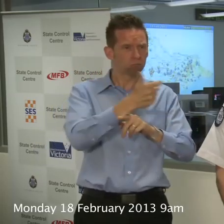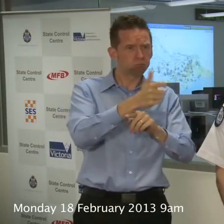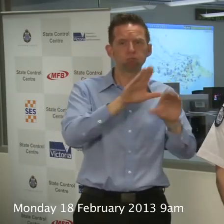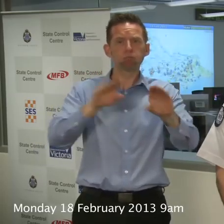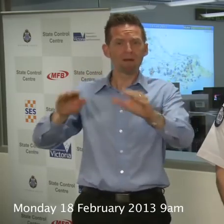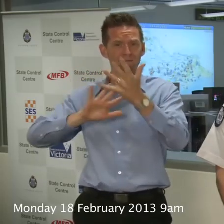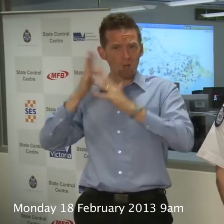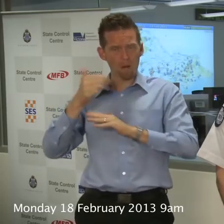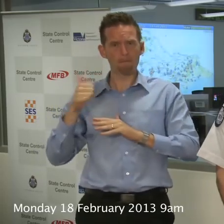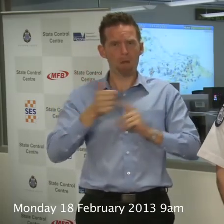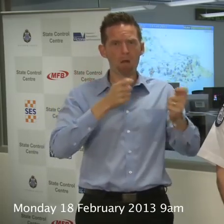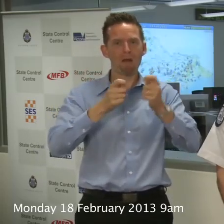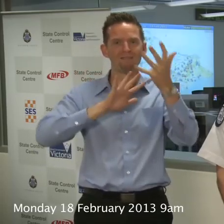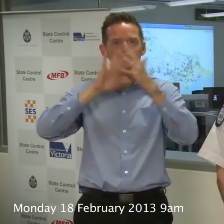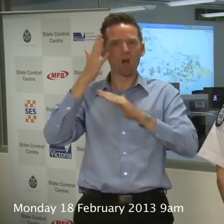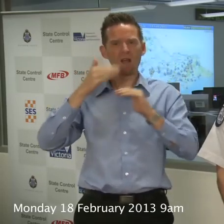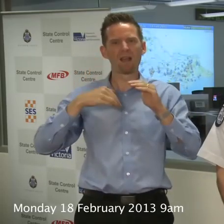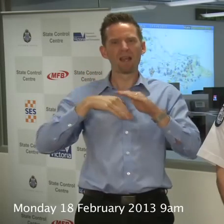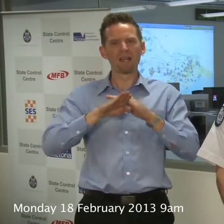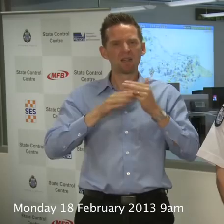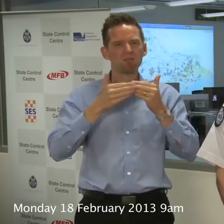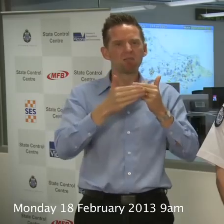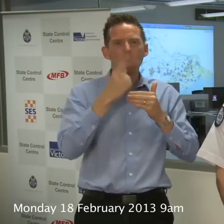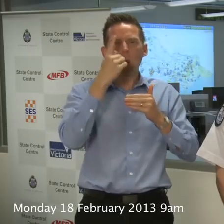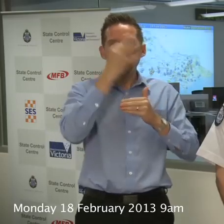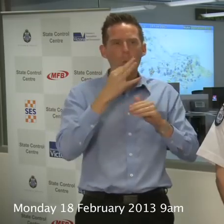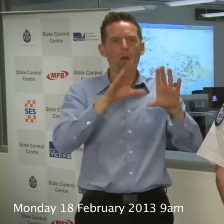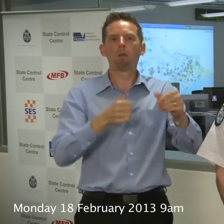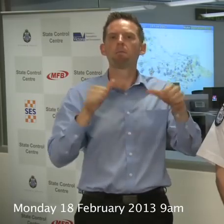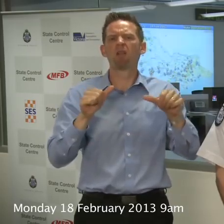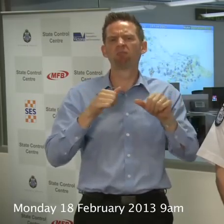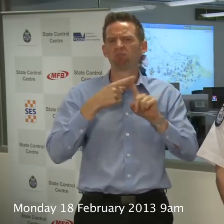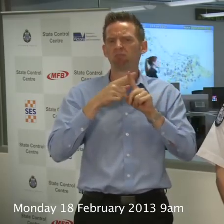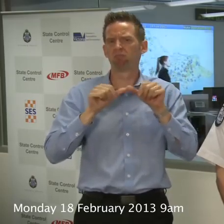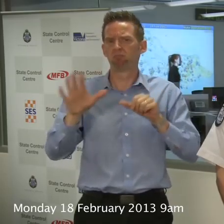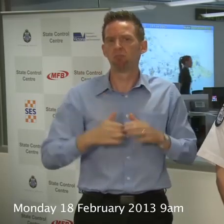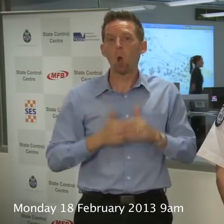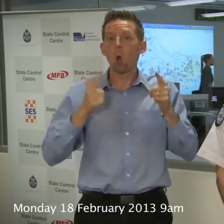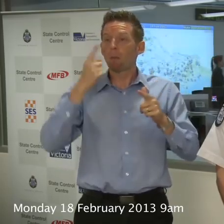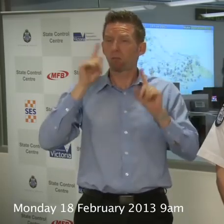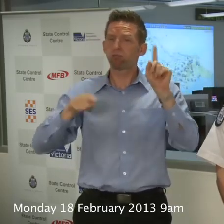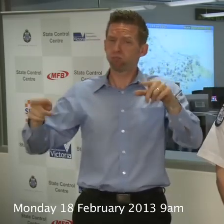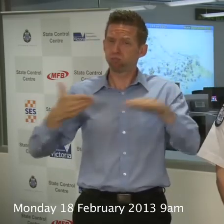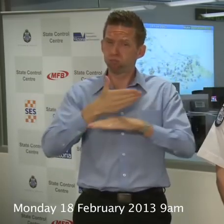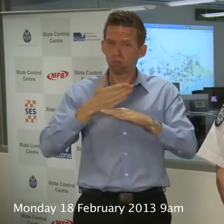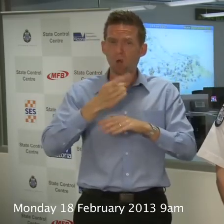manage most fires in the first hours or so, a great outcome. That means a lot of people are doing a lot of work, though.